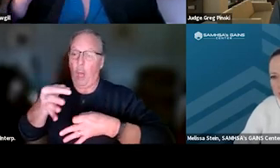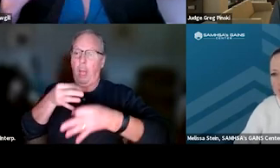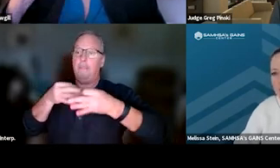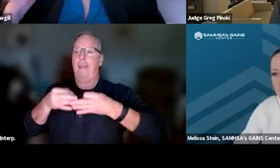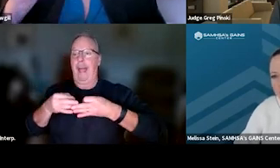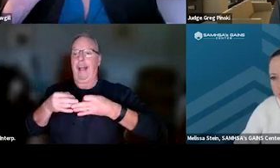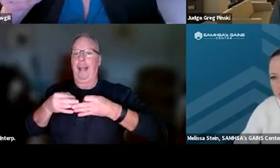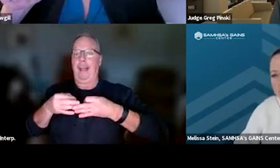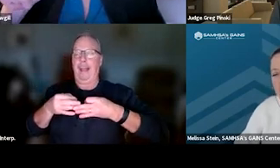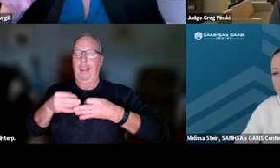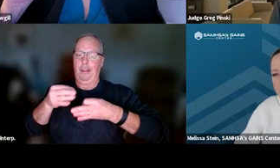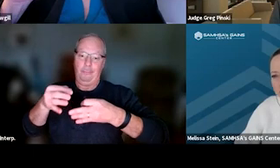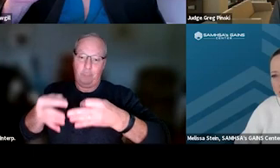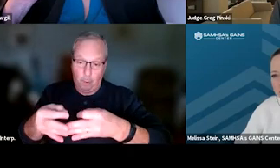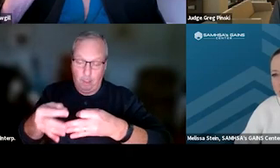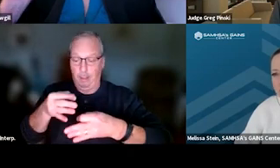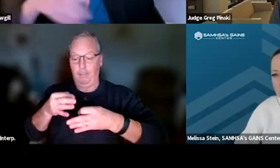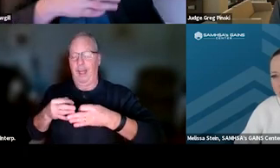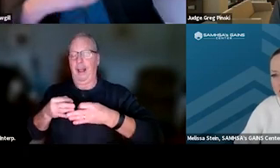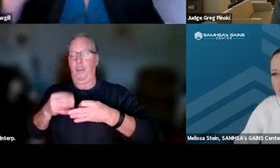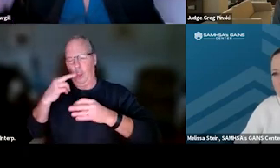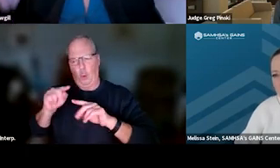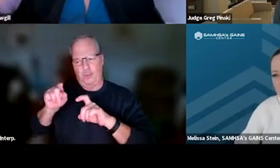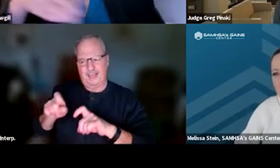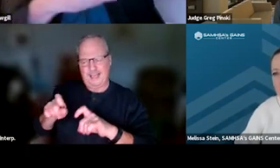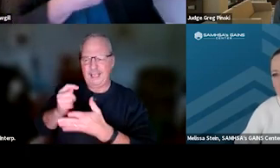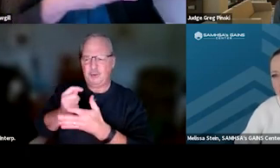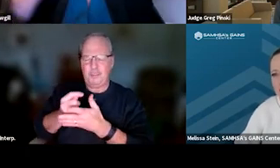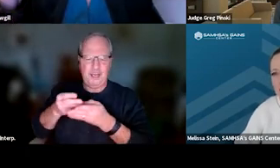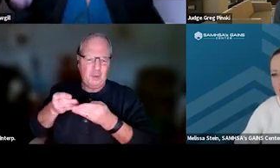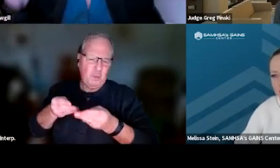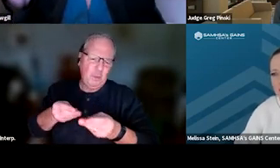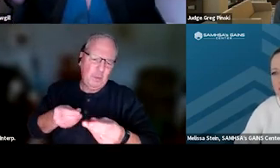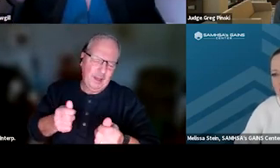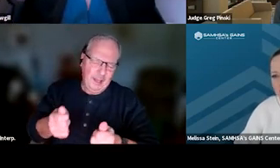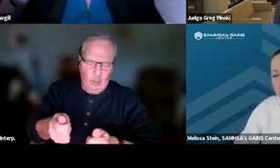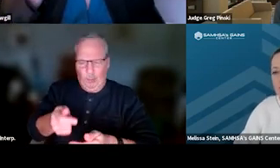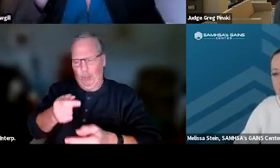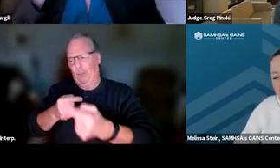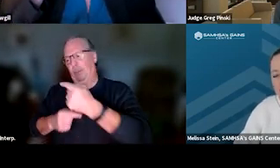We look at what they need. Treatment is fluid. They can go backwards, or forwards, or what they need.